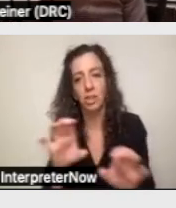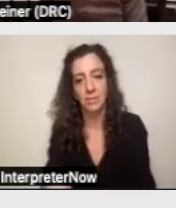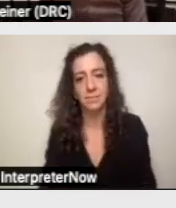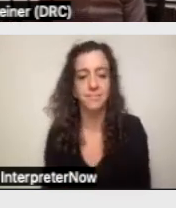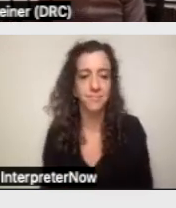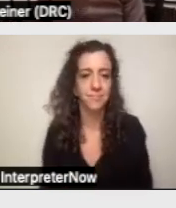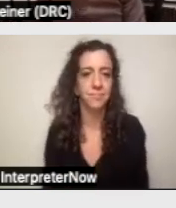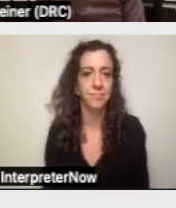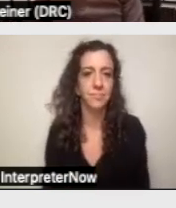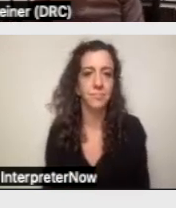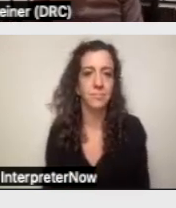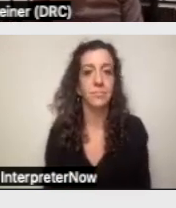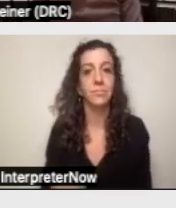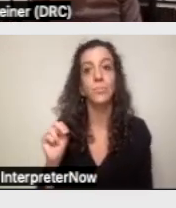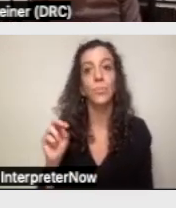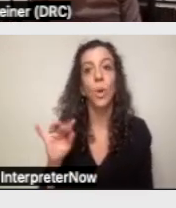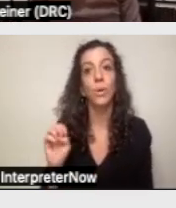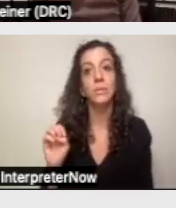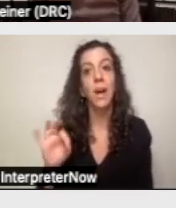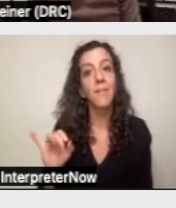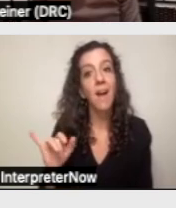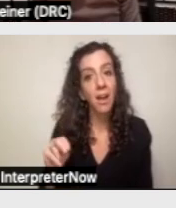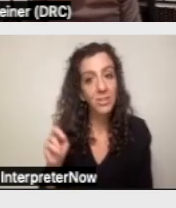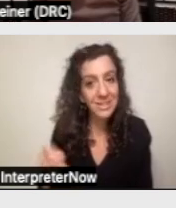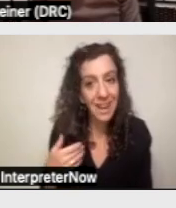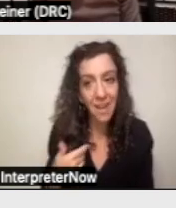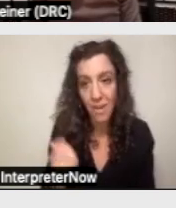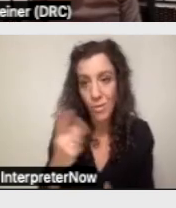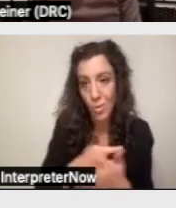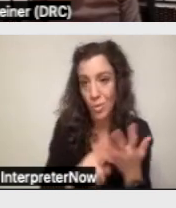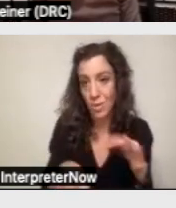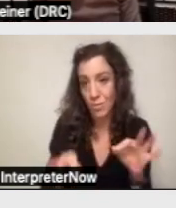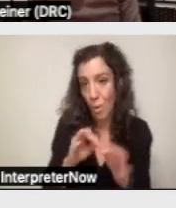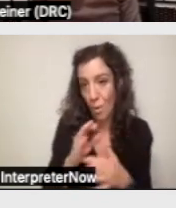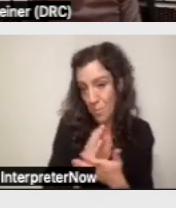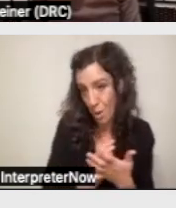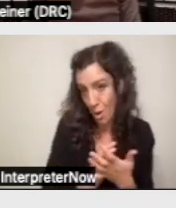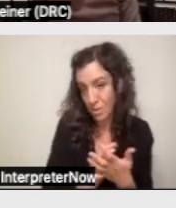And the notice of action needs to have a few key pieces of information, including things